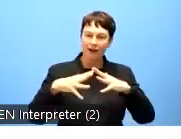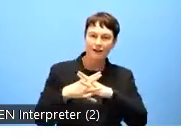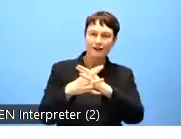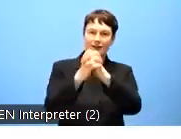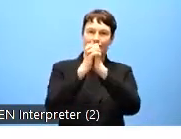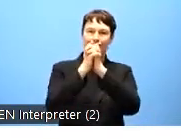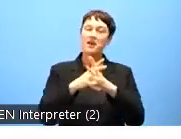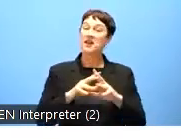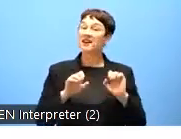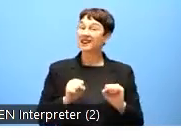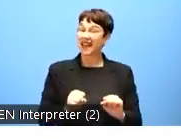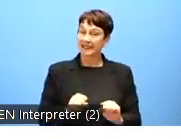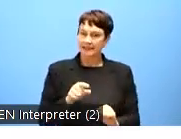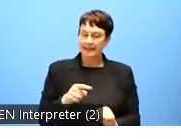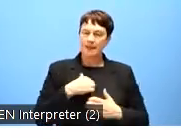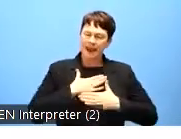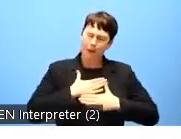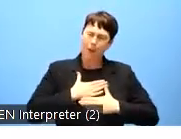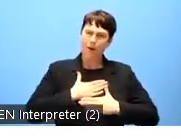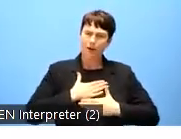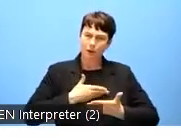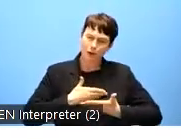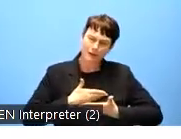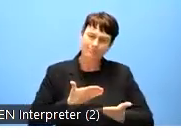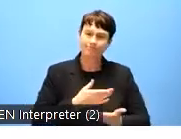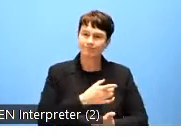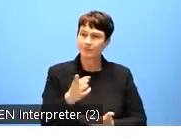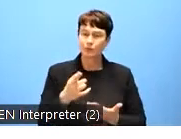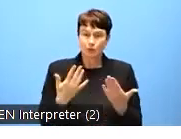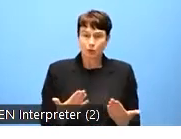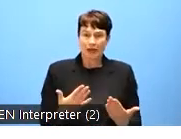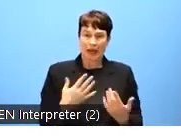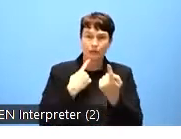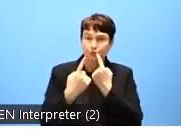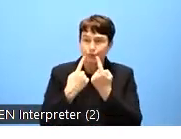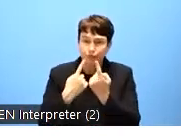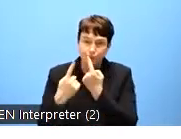hope that all our efforts to raise awareness of the needs and opportunities of web accessibility,